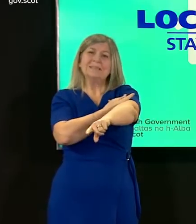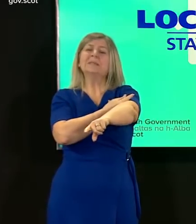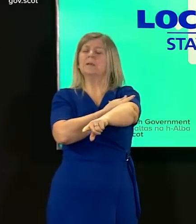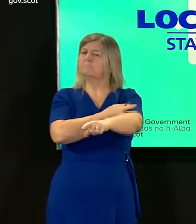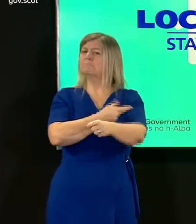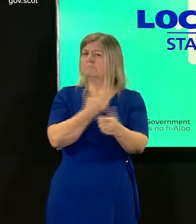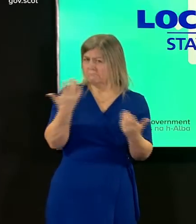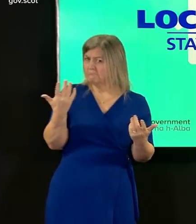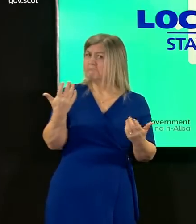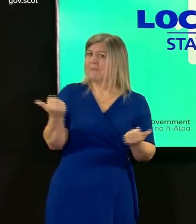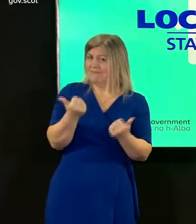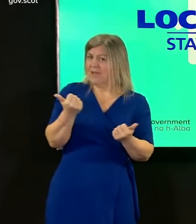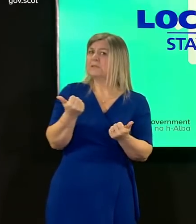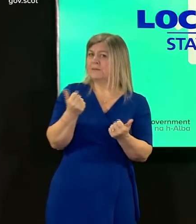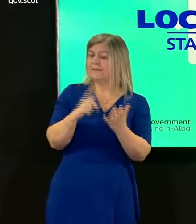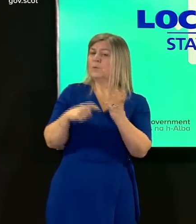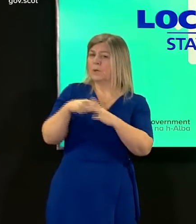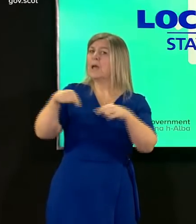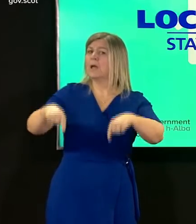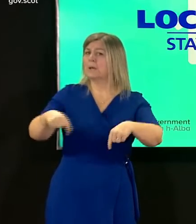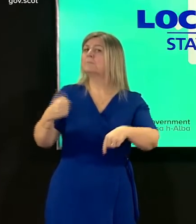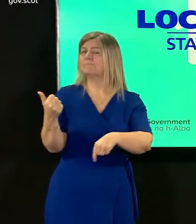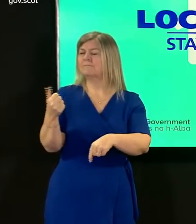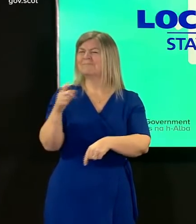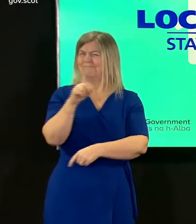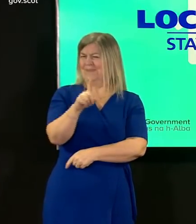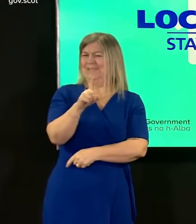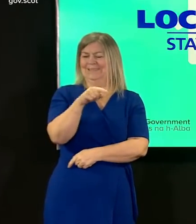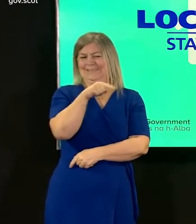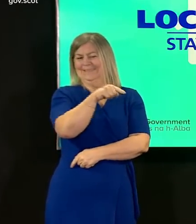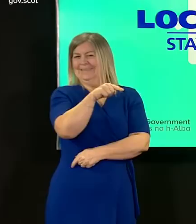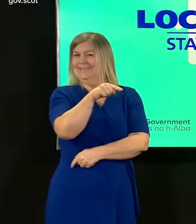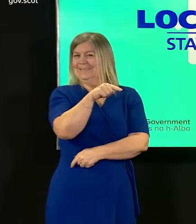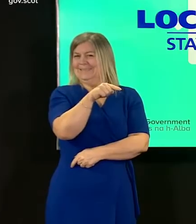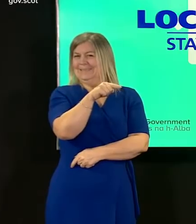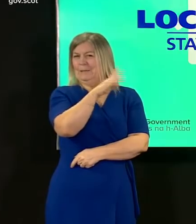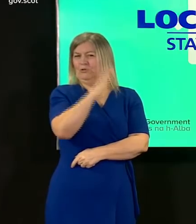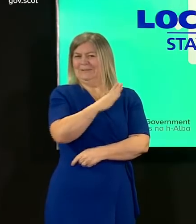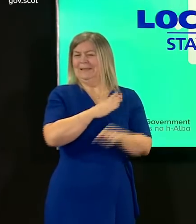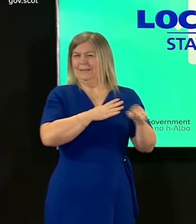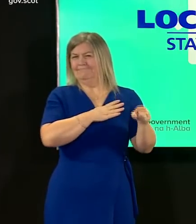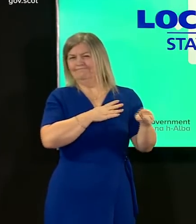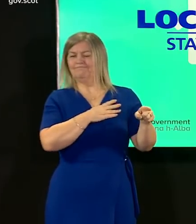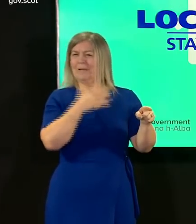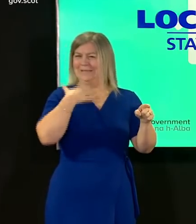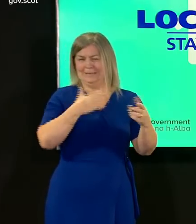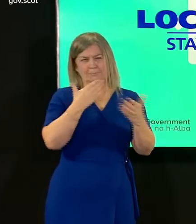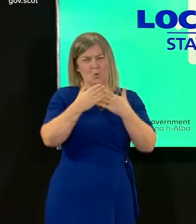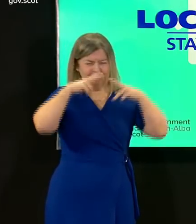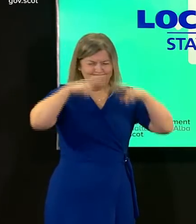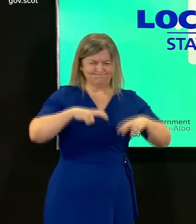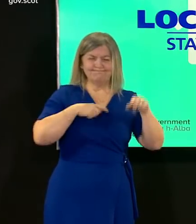been established in the uk however more work is required to determine that this remains the case